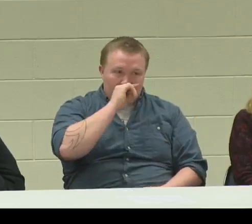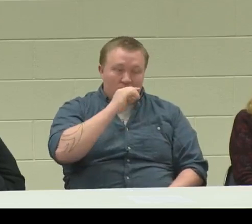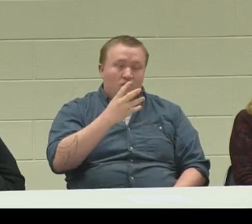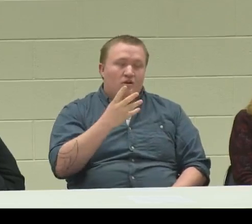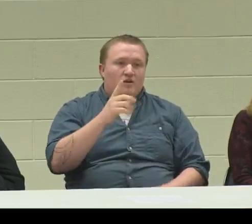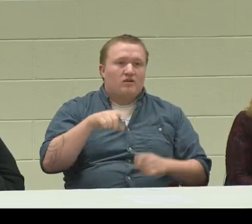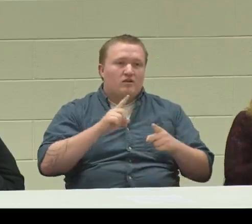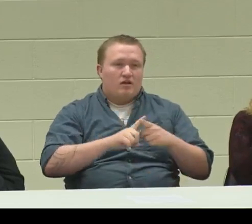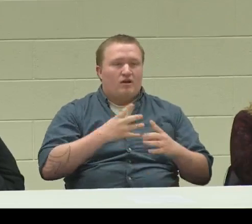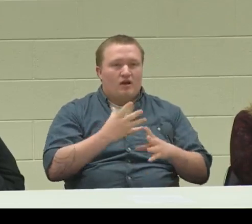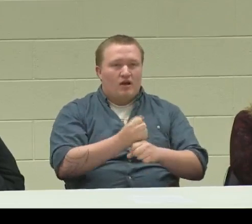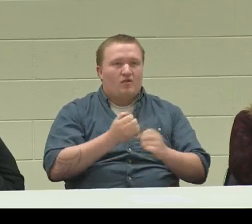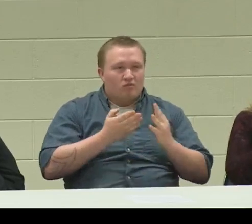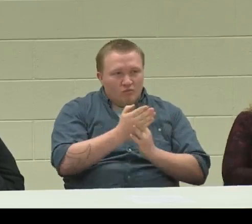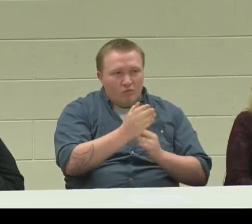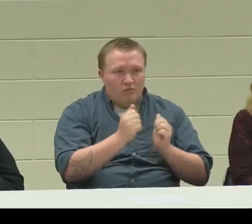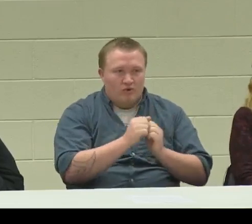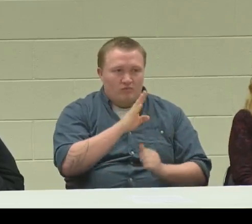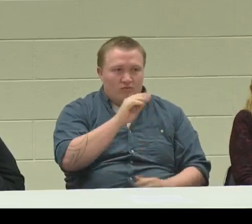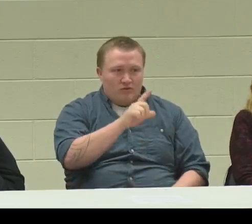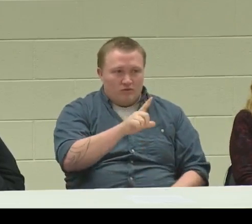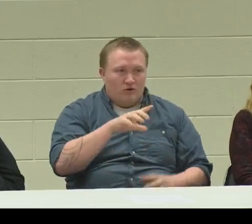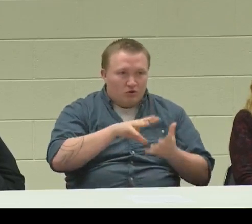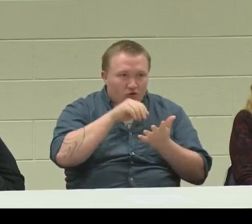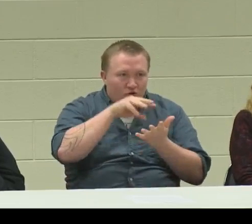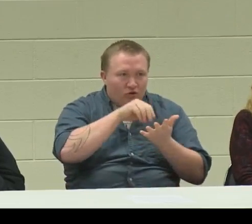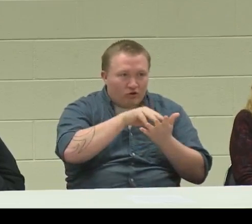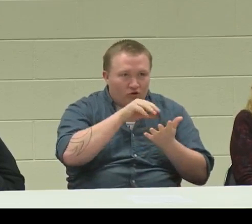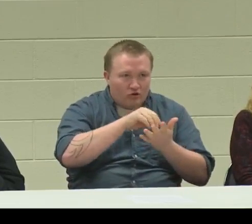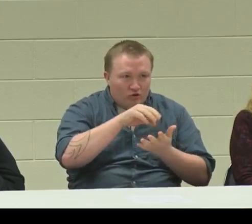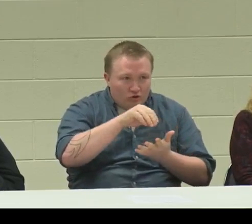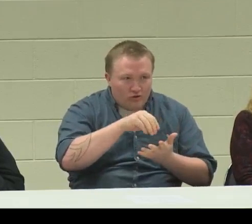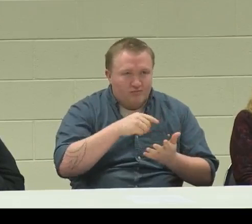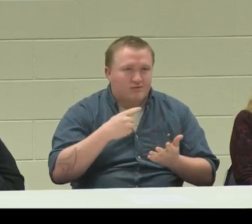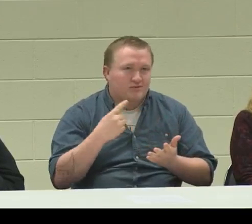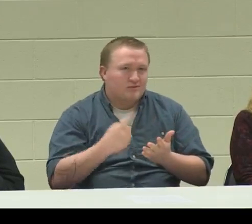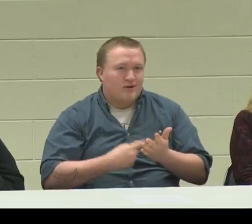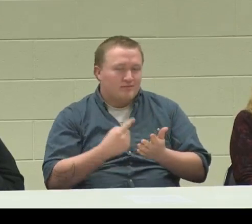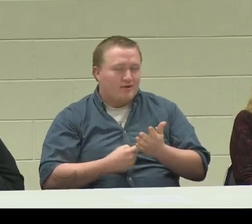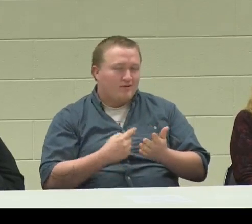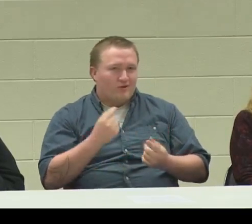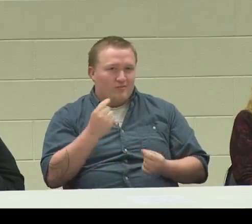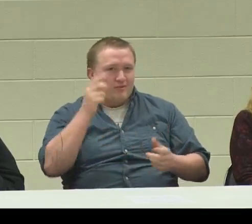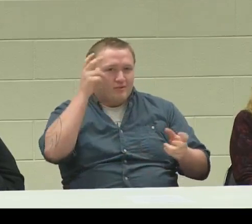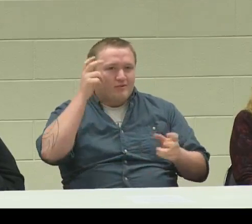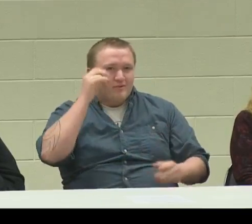from BtL helped, as well, and I got through it. I went through BtL. I learned a lot.